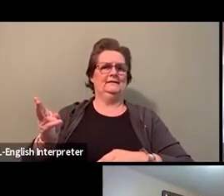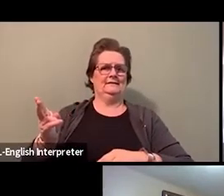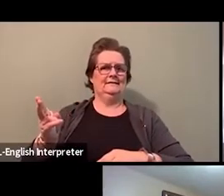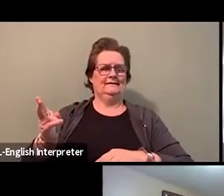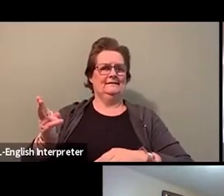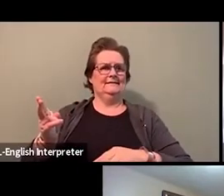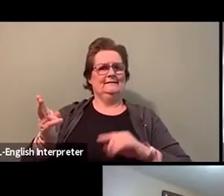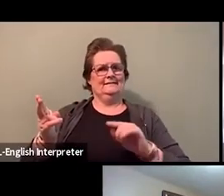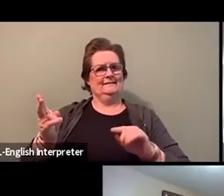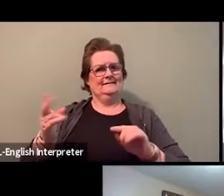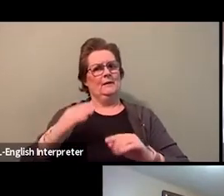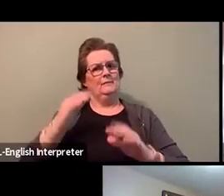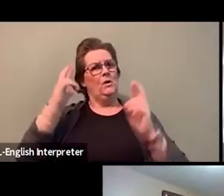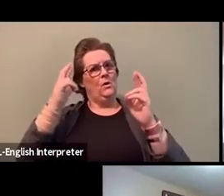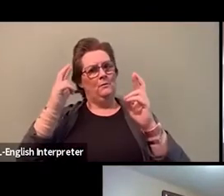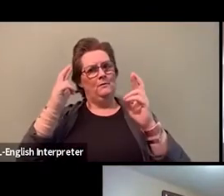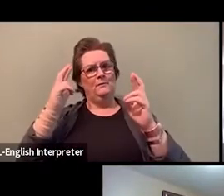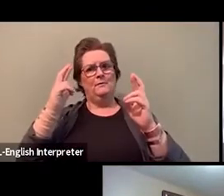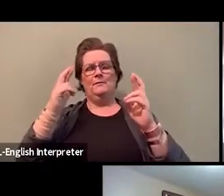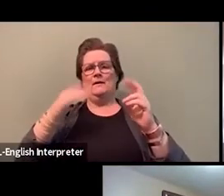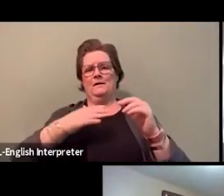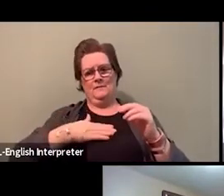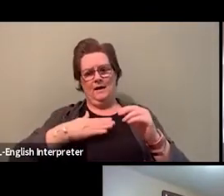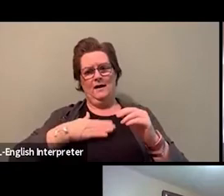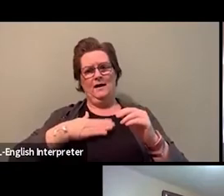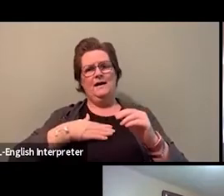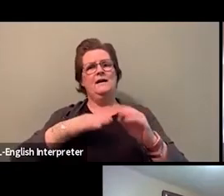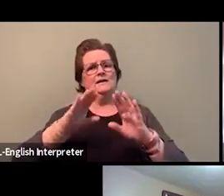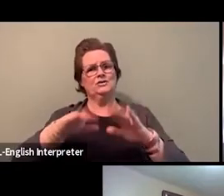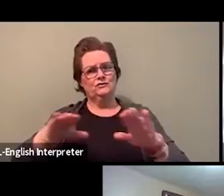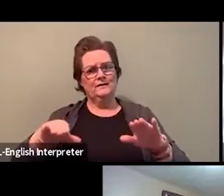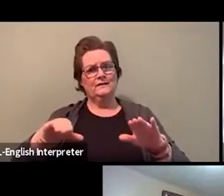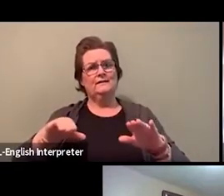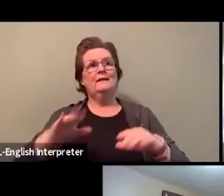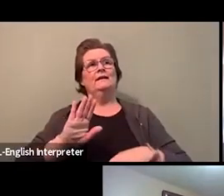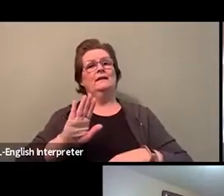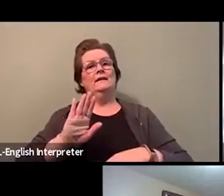like in 2018 and then 2020, we were historical.